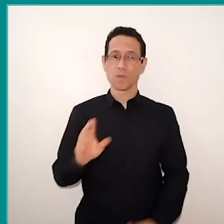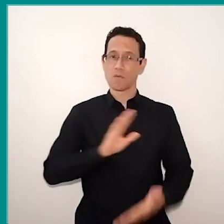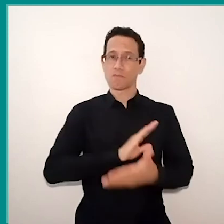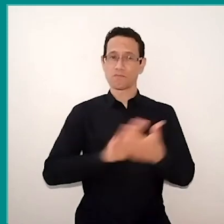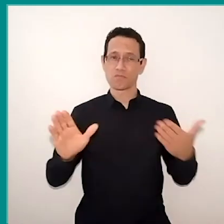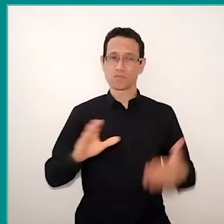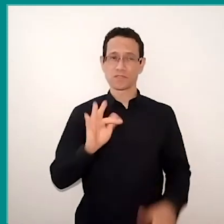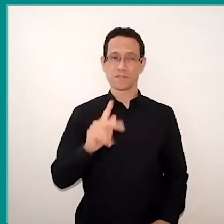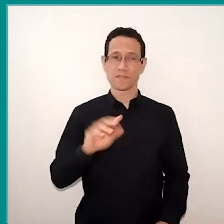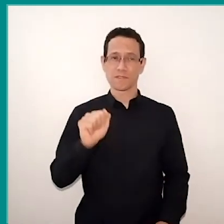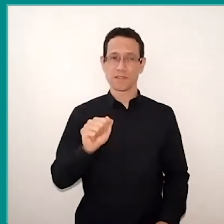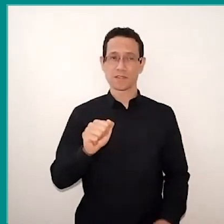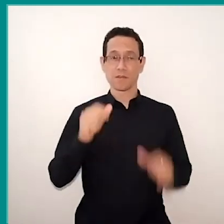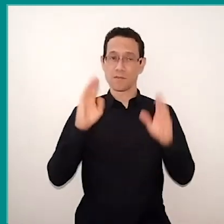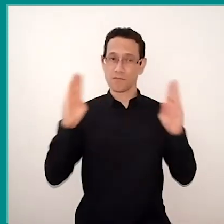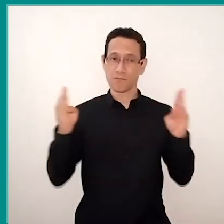“Fuja da Fake e Foque no Fato”.